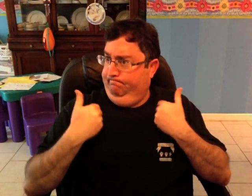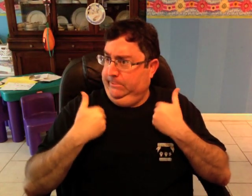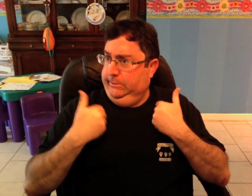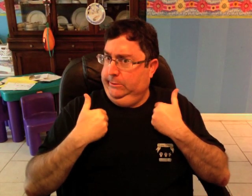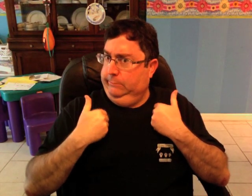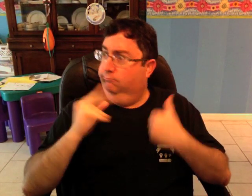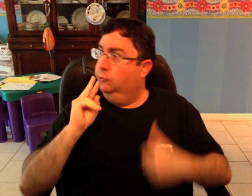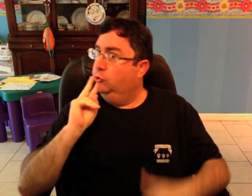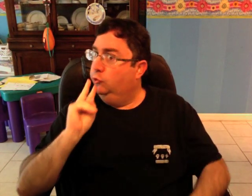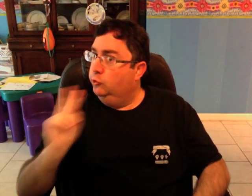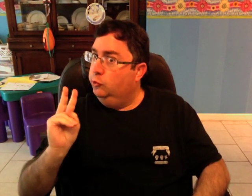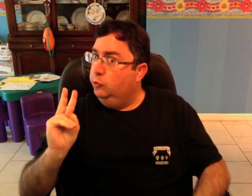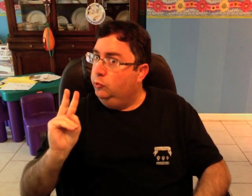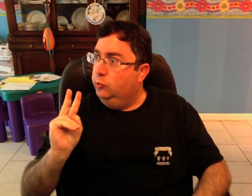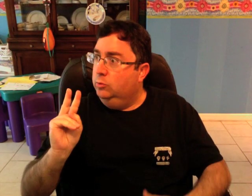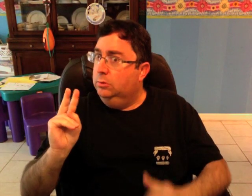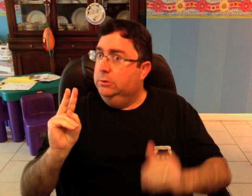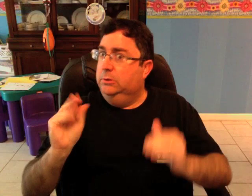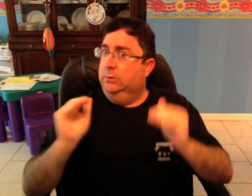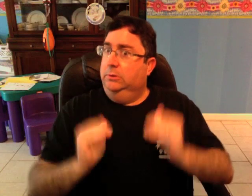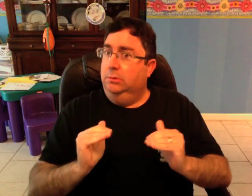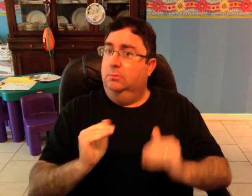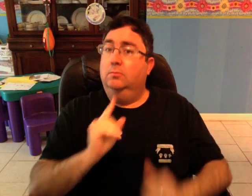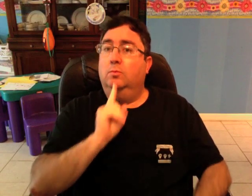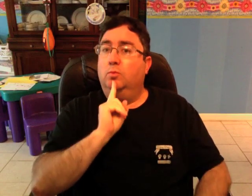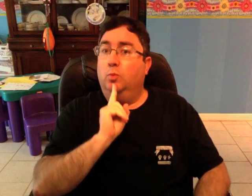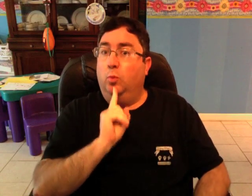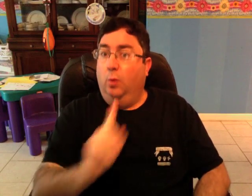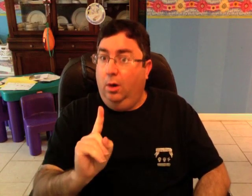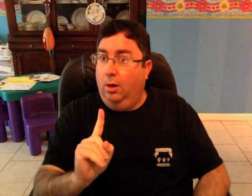The FDA approved it for 2 year-olds, then one year-olds,